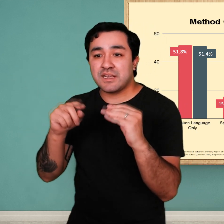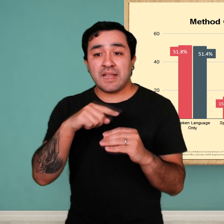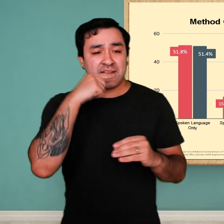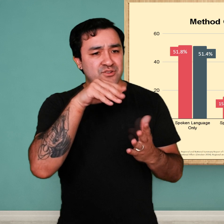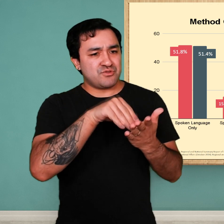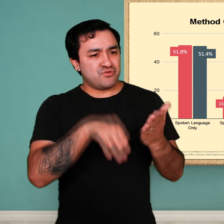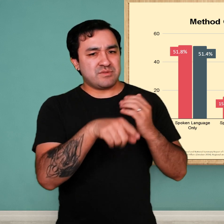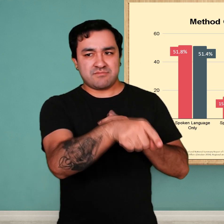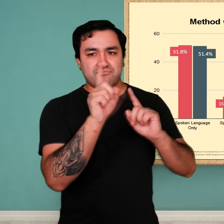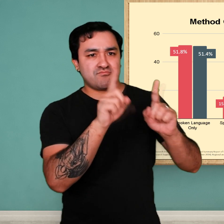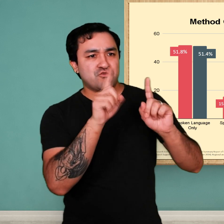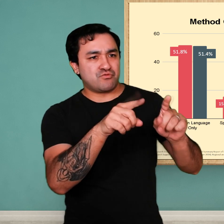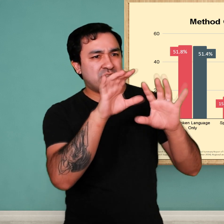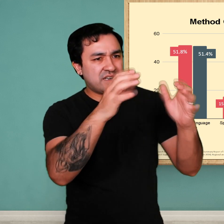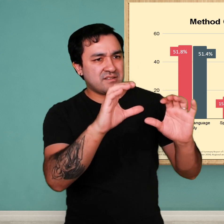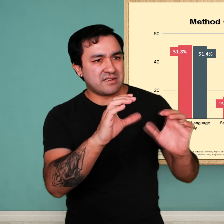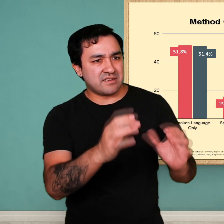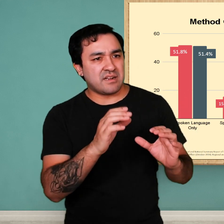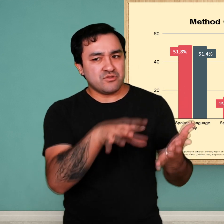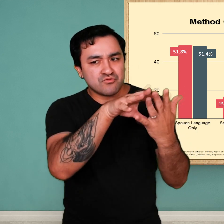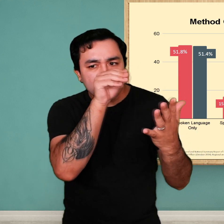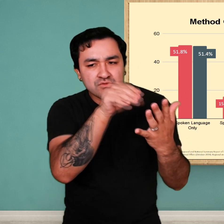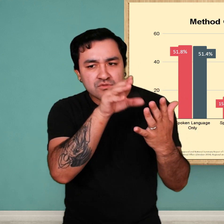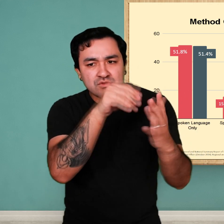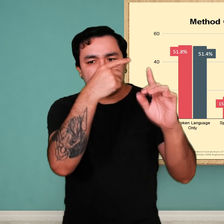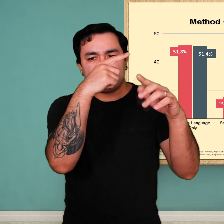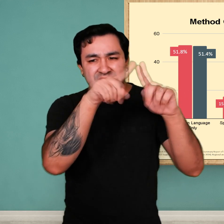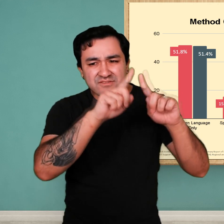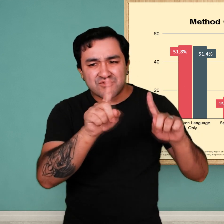how much time Do Deaf students spend on learning how to speak and lipread in the